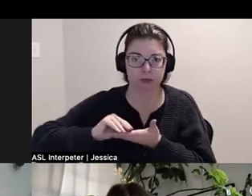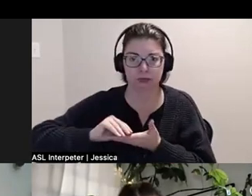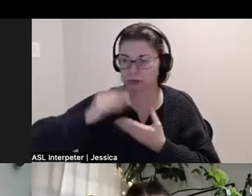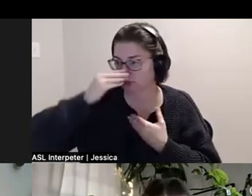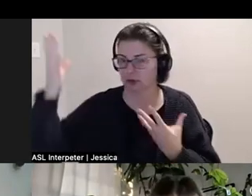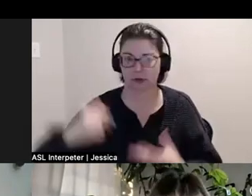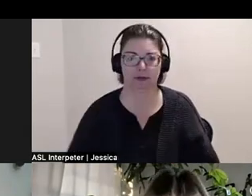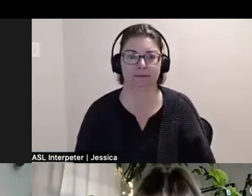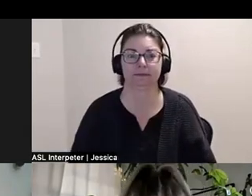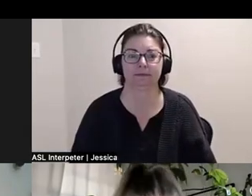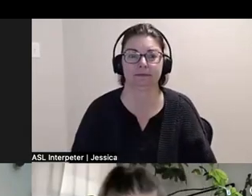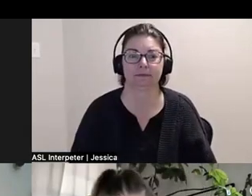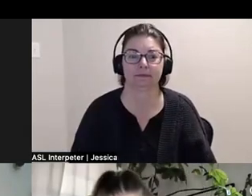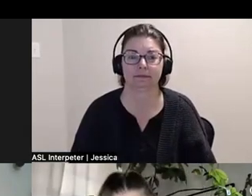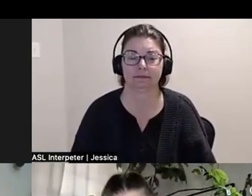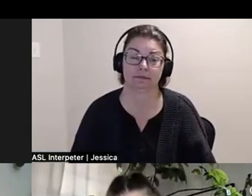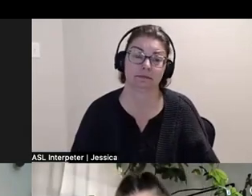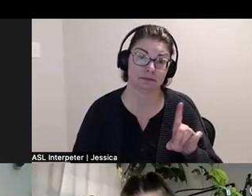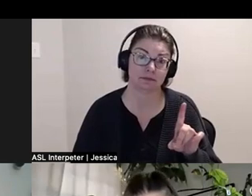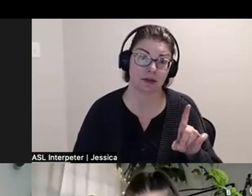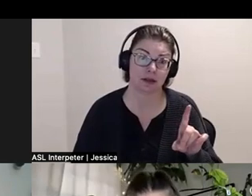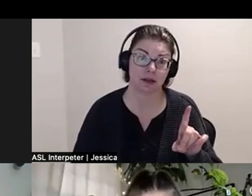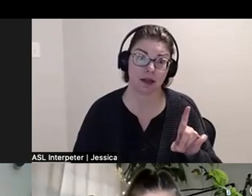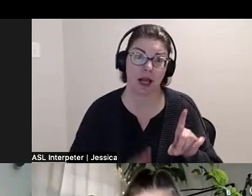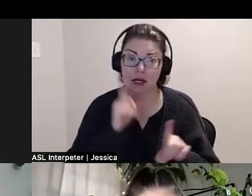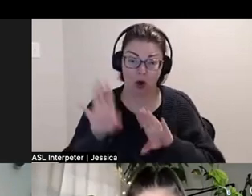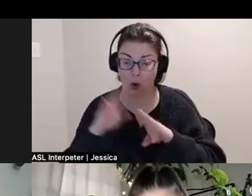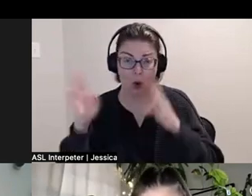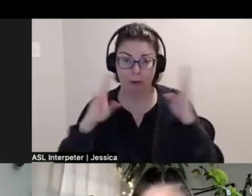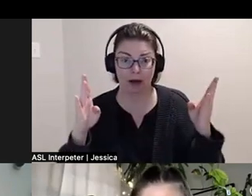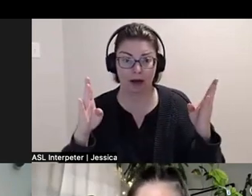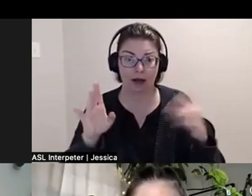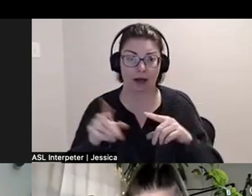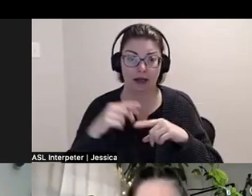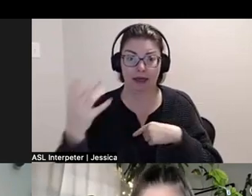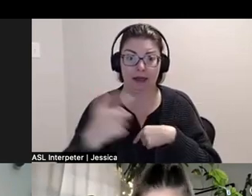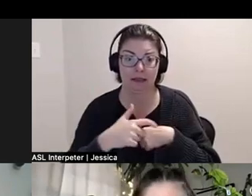And I don't unwrap things. I don't unwrap things until the next time they're needed.